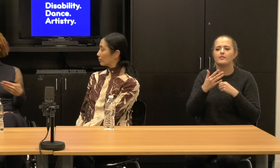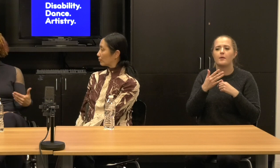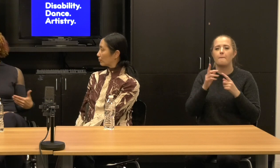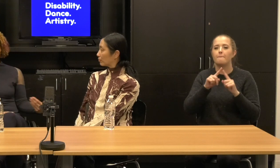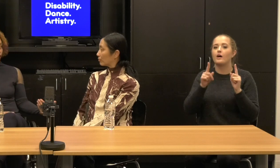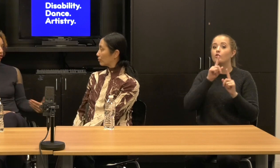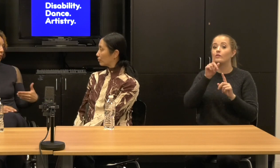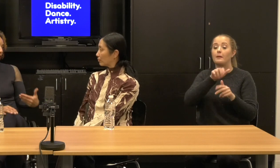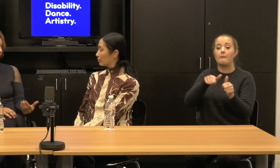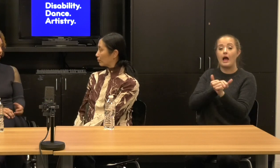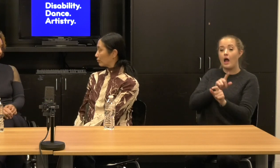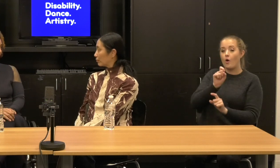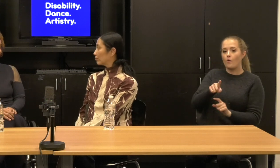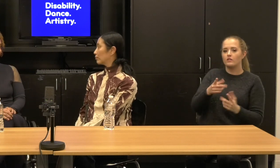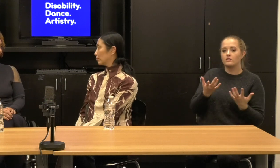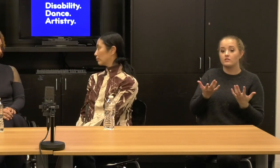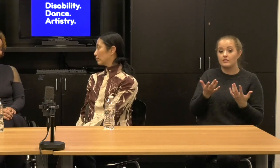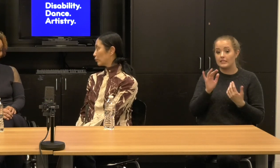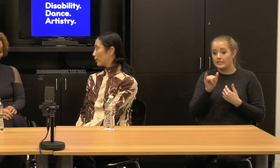Can we be in relationship and conversation?